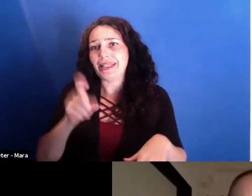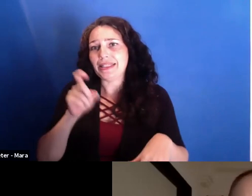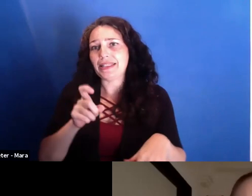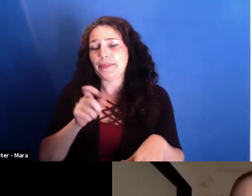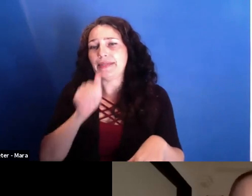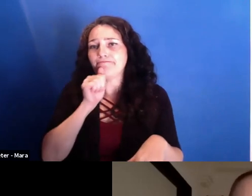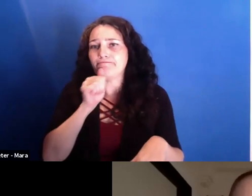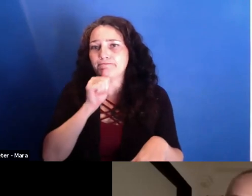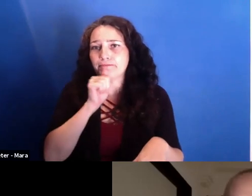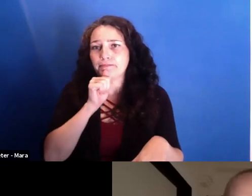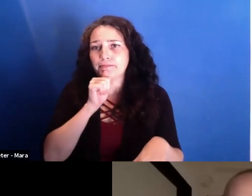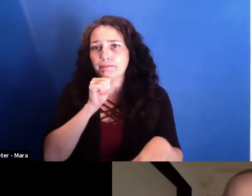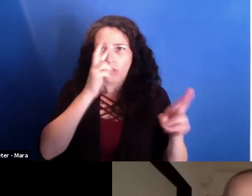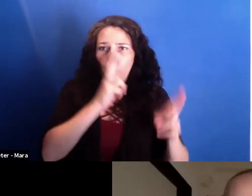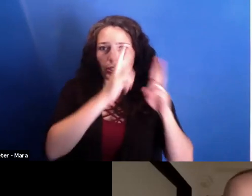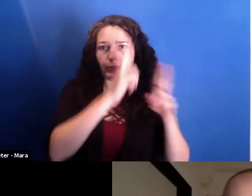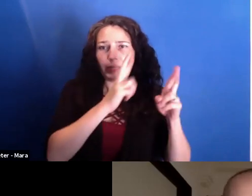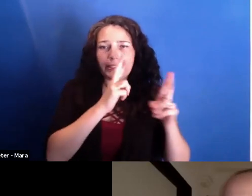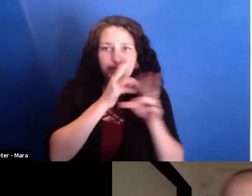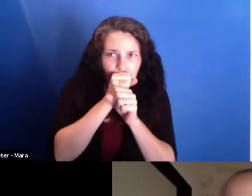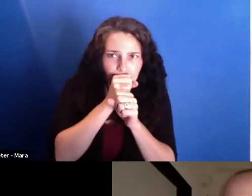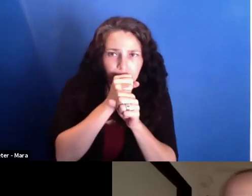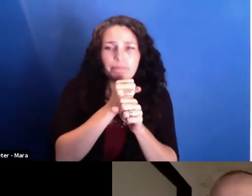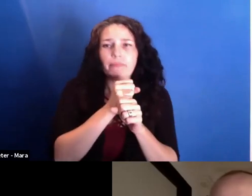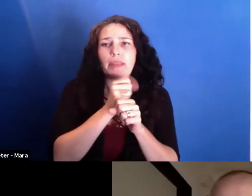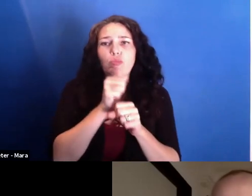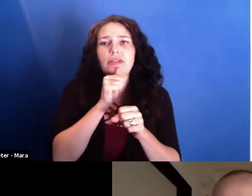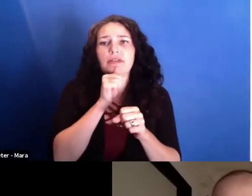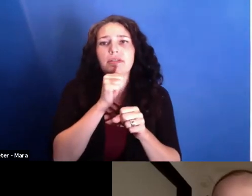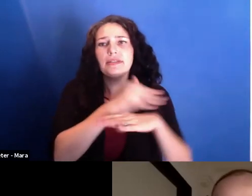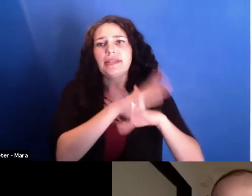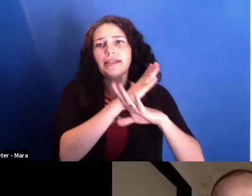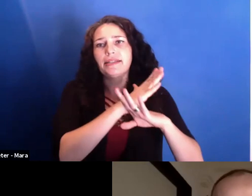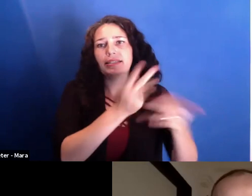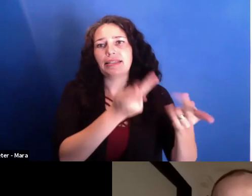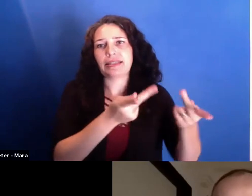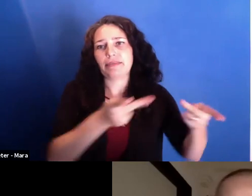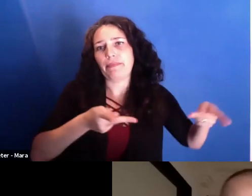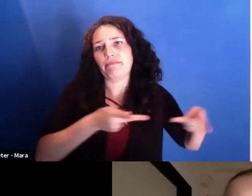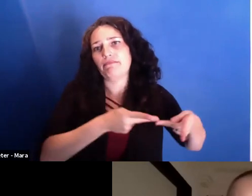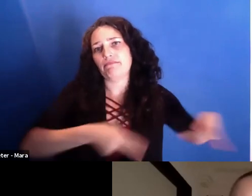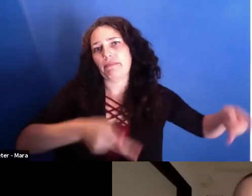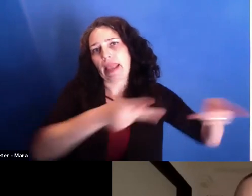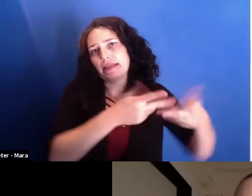The journalists and information has to stay protected, and the whistleblowers. So, so sorry. No way.